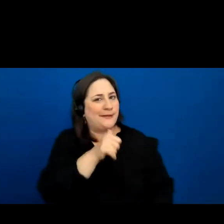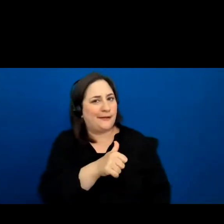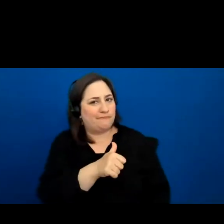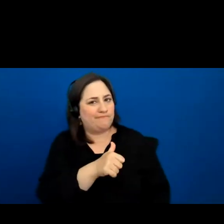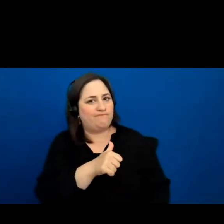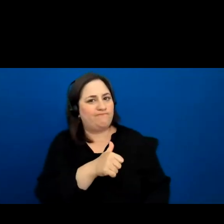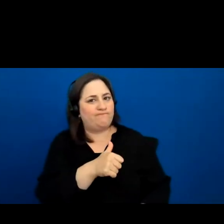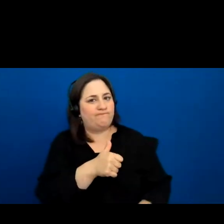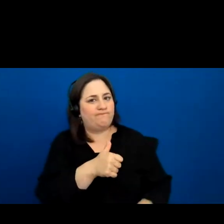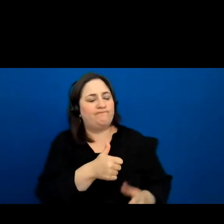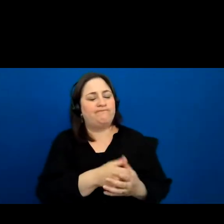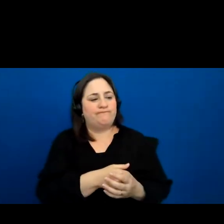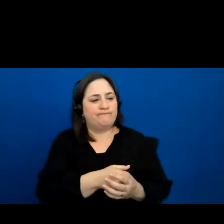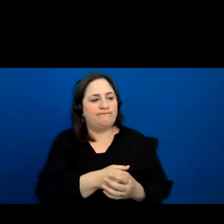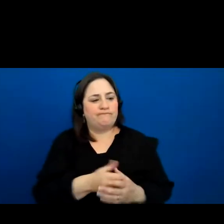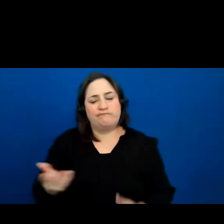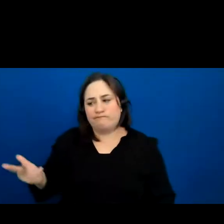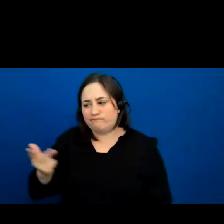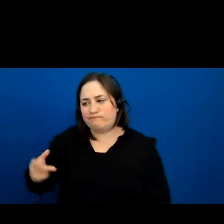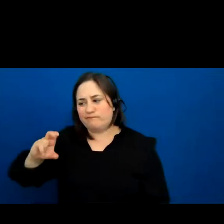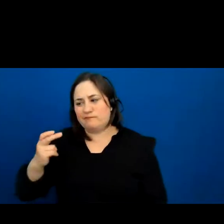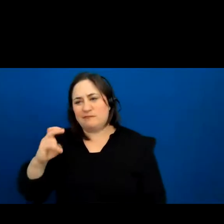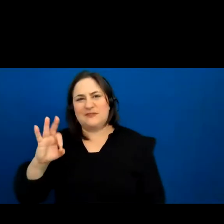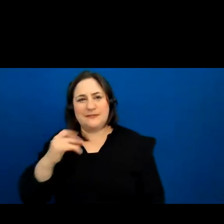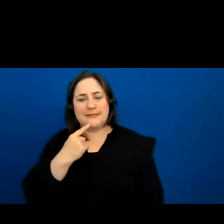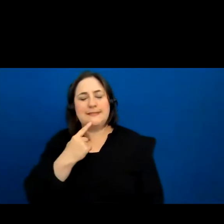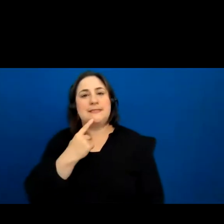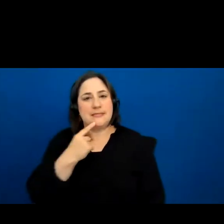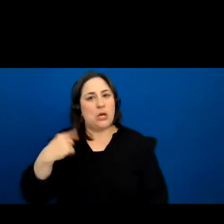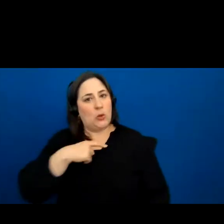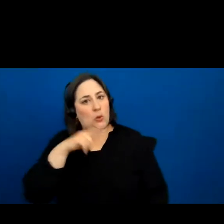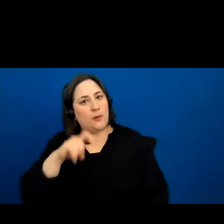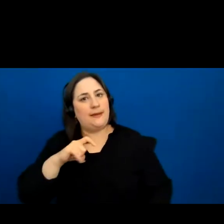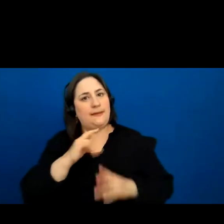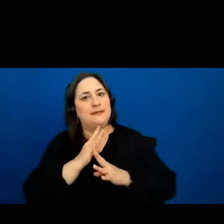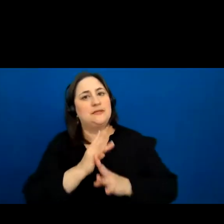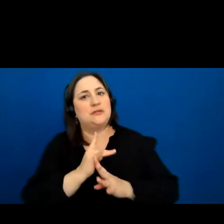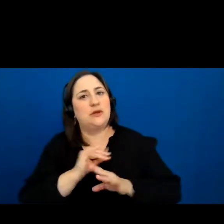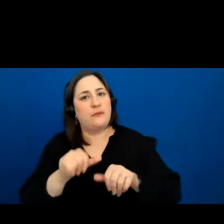So, the other three food Chiefs said that we need the songs of the other people to bring him back.